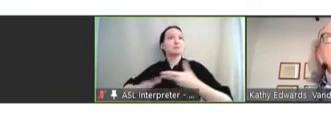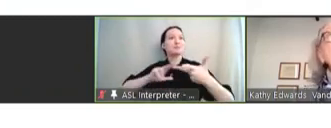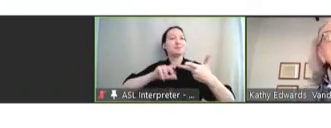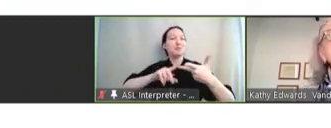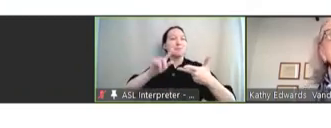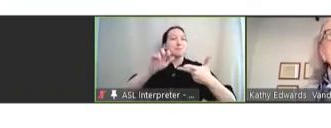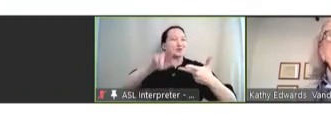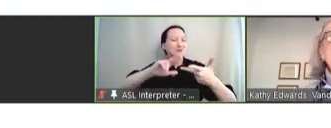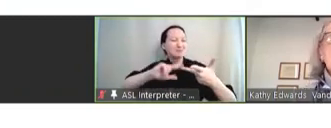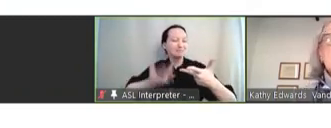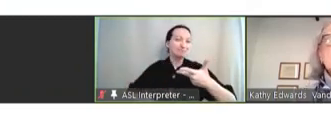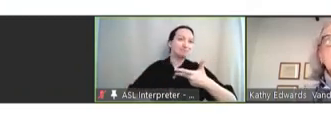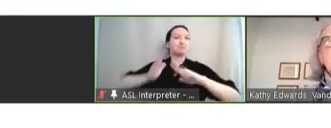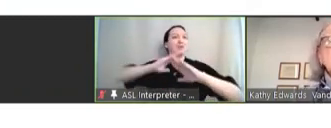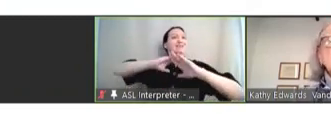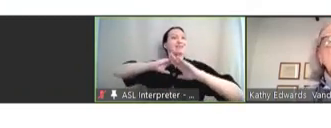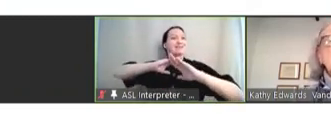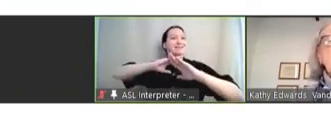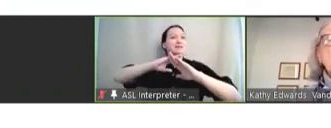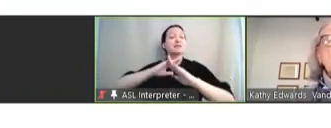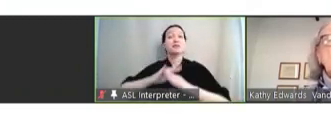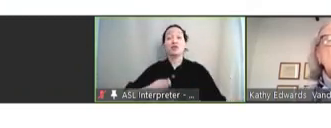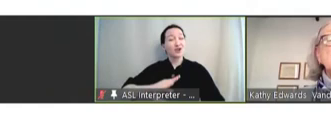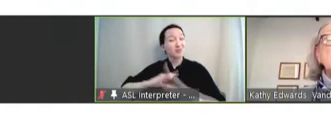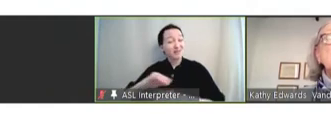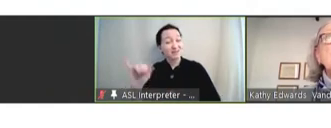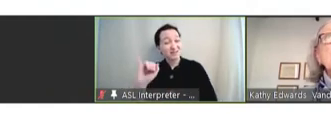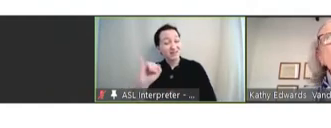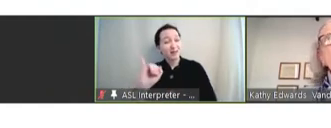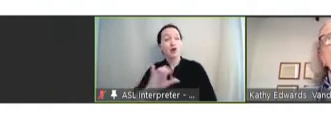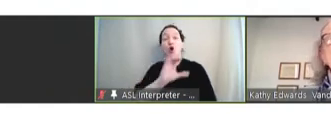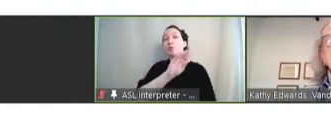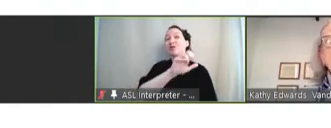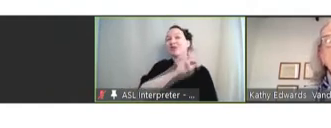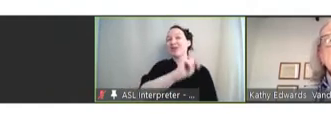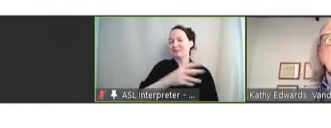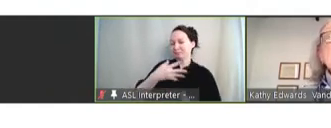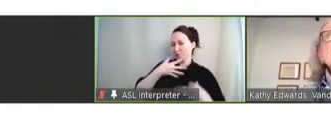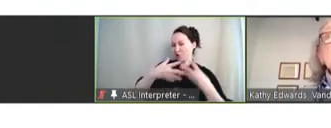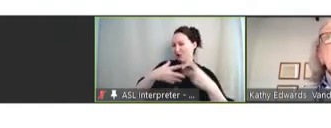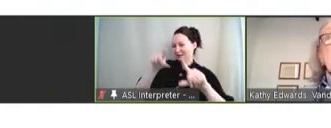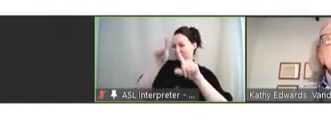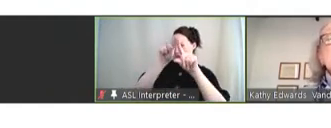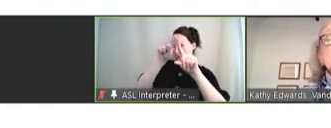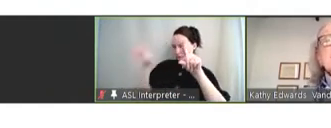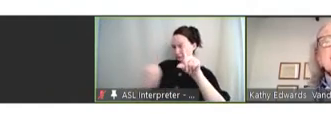but this protection against infection with the Omicron shown in the gray circles is less. These